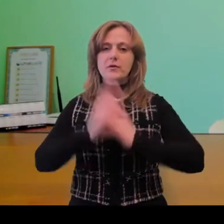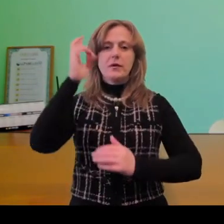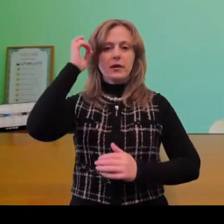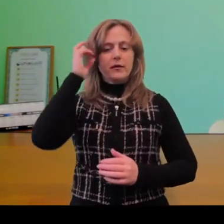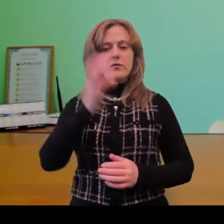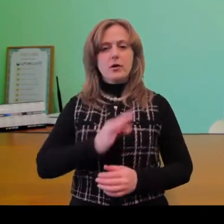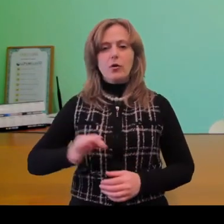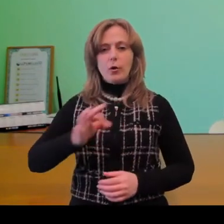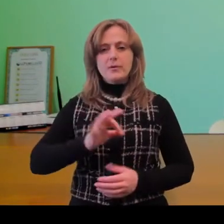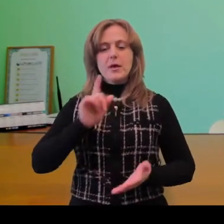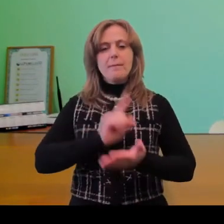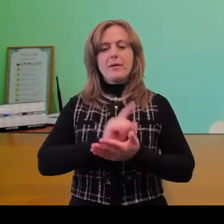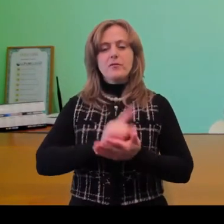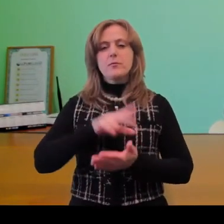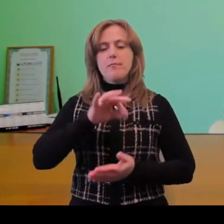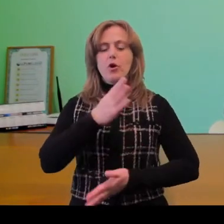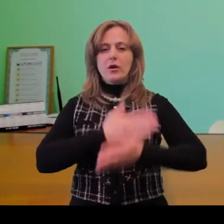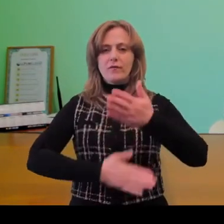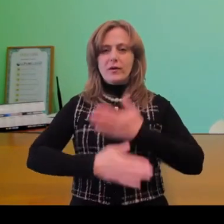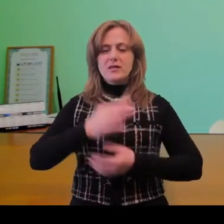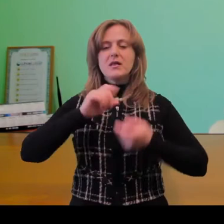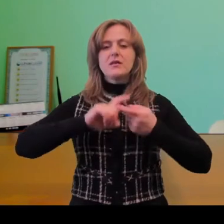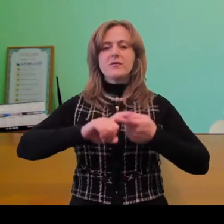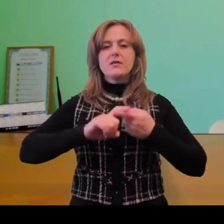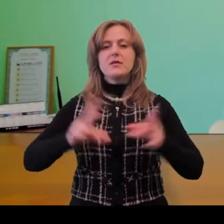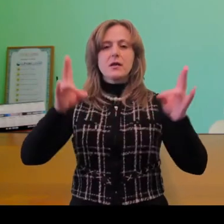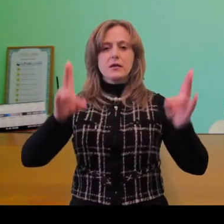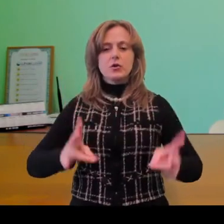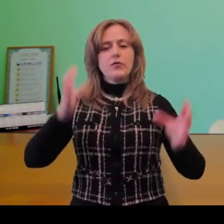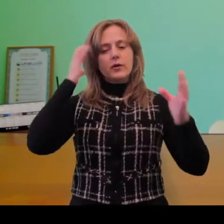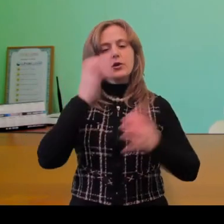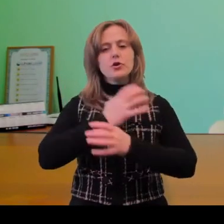I'm a disability pensioner since the Chernobyl accident.